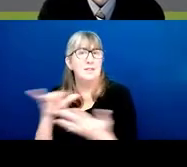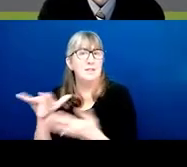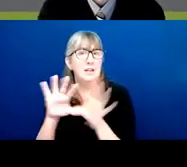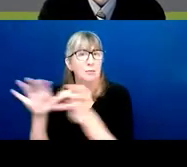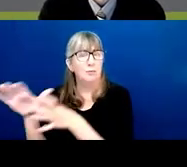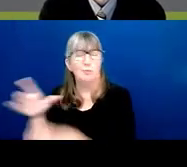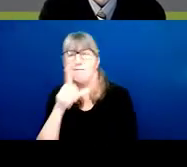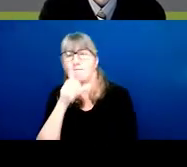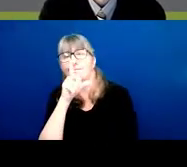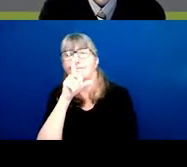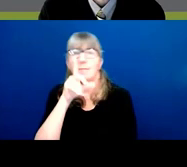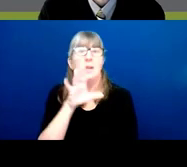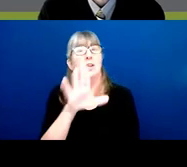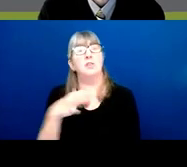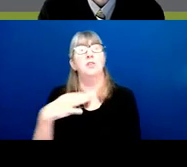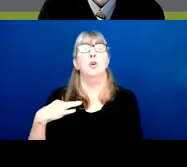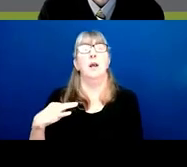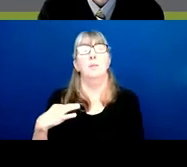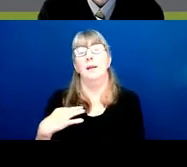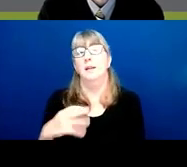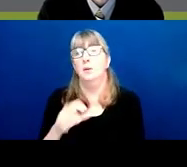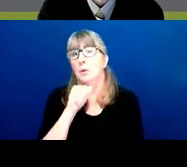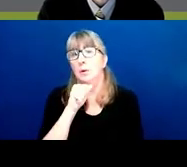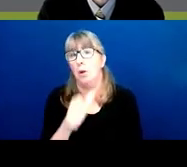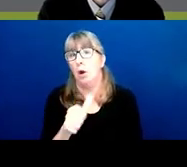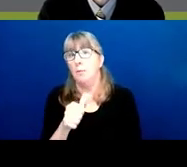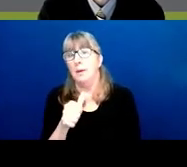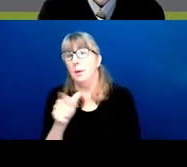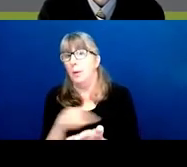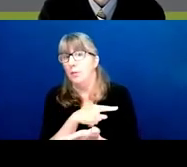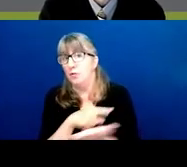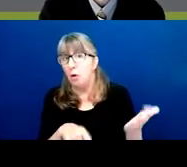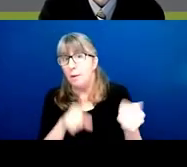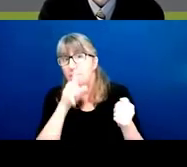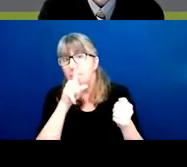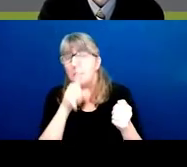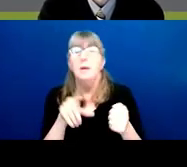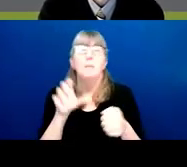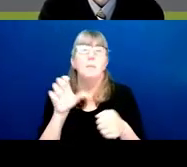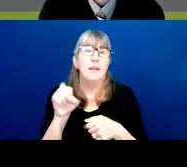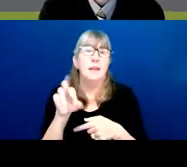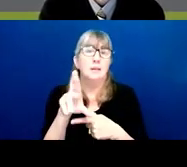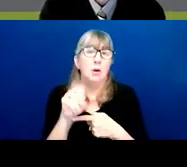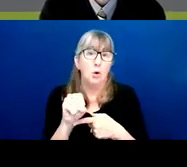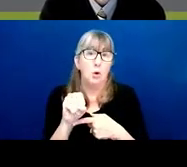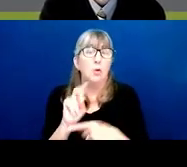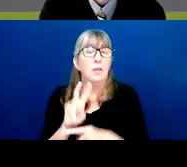Well, your application absolutely will not be withdrawn, and the SRO that it is assigned to will make sure